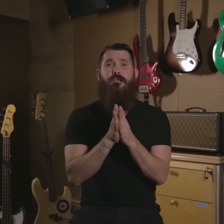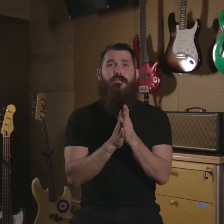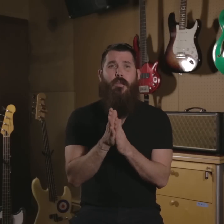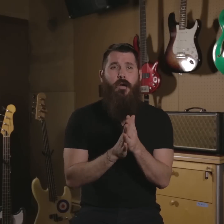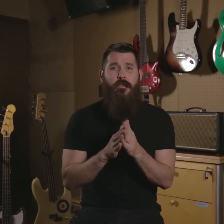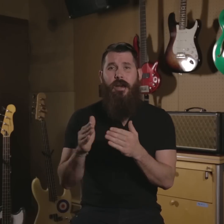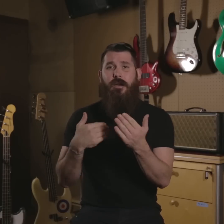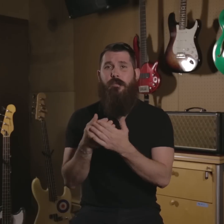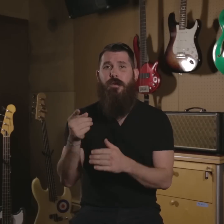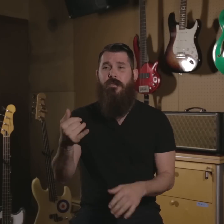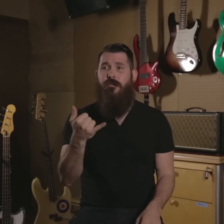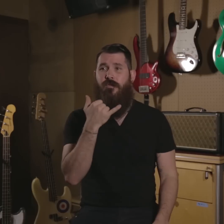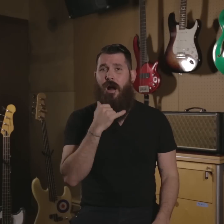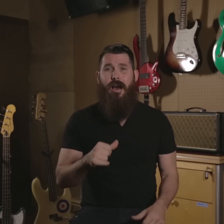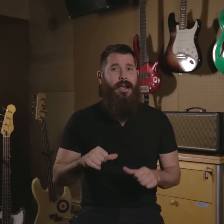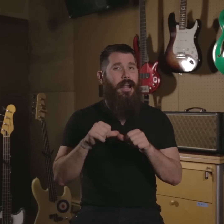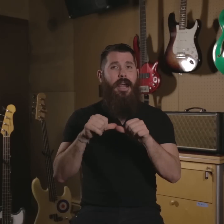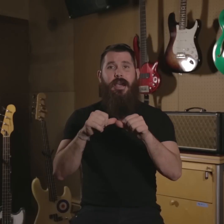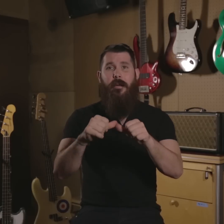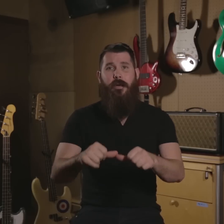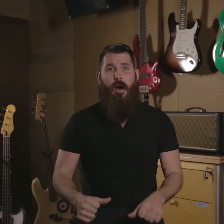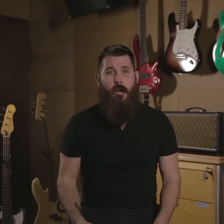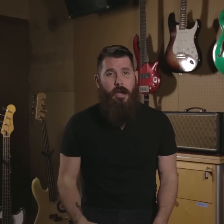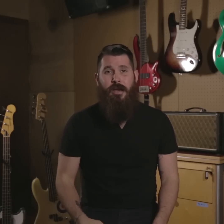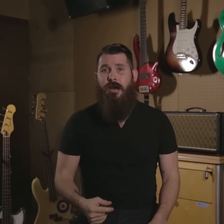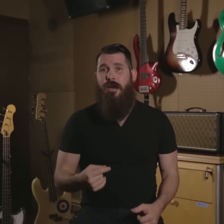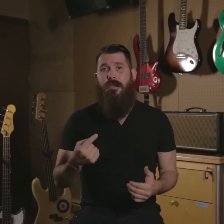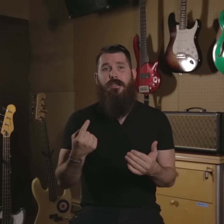I was motivated to prove them wrong and I kept going,